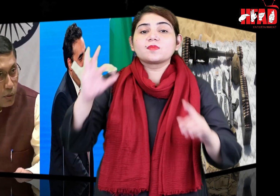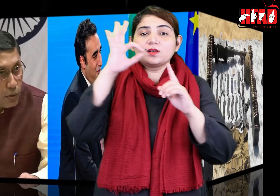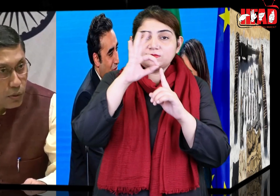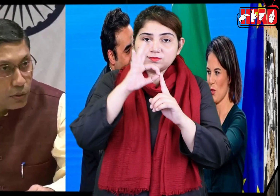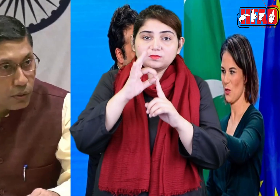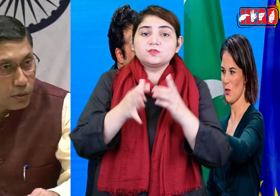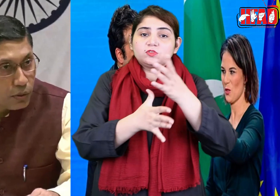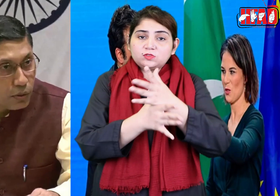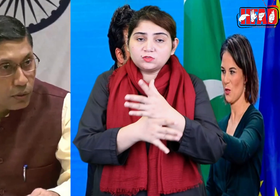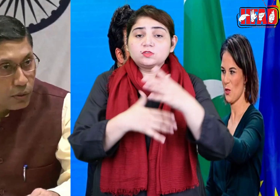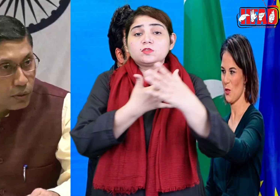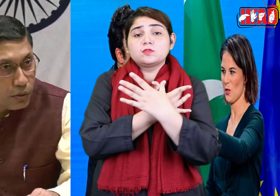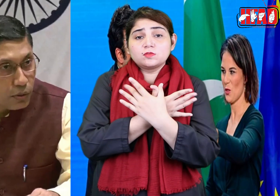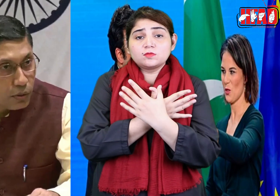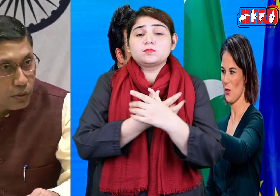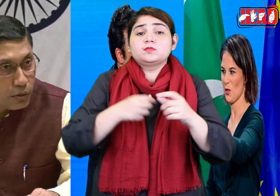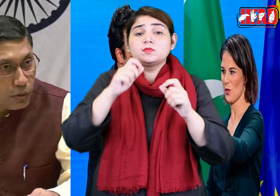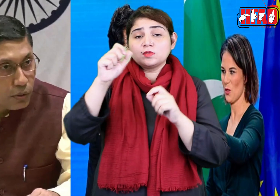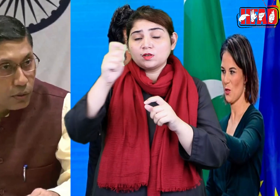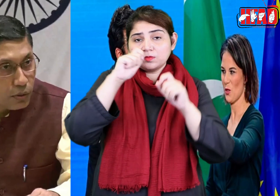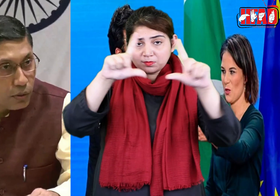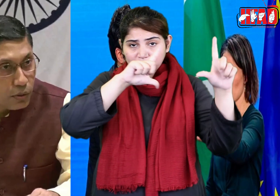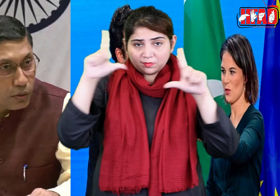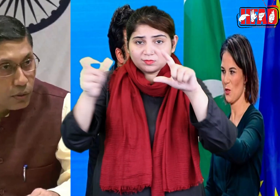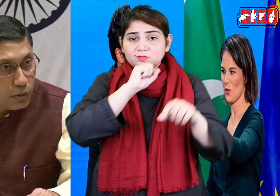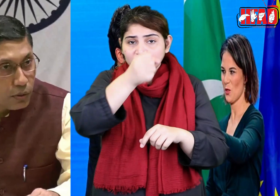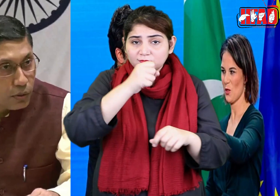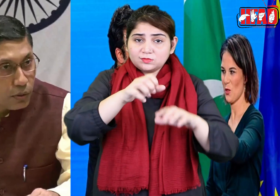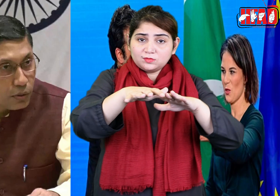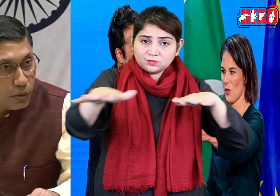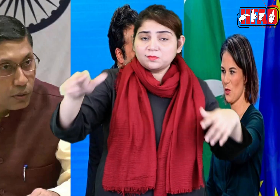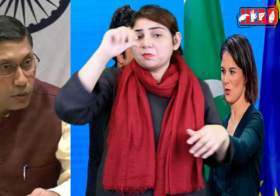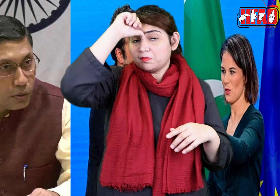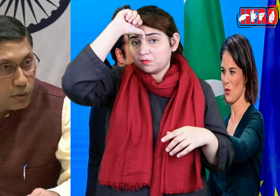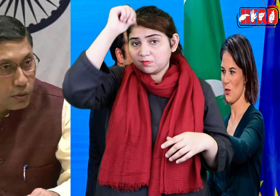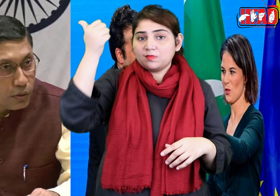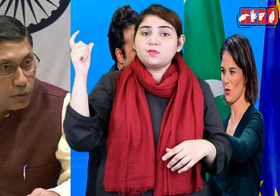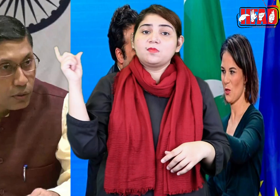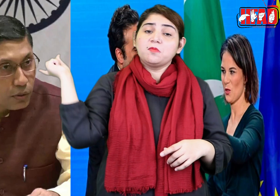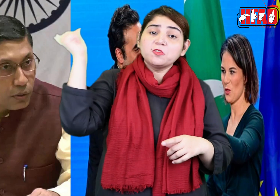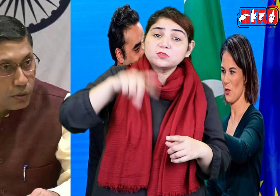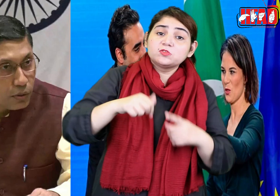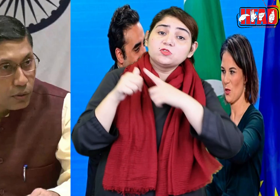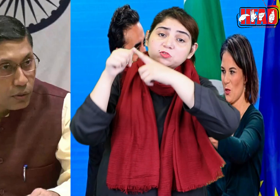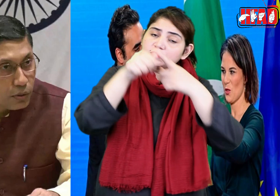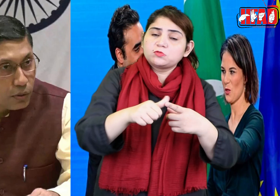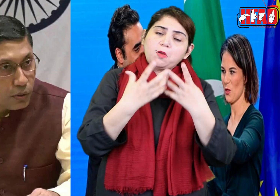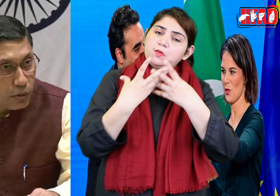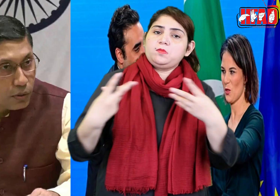Pakistan's foreign office rejected the unwarranted Indian remarks at Pakistan's German foreign minister's press conference